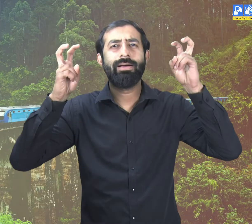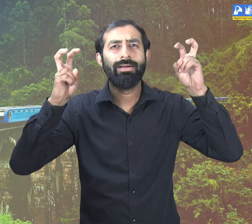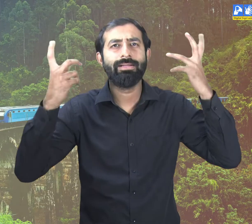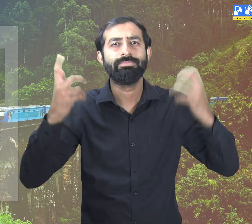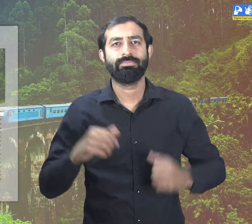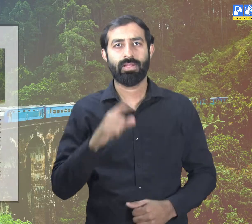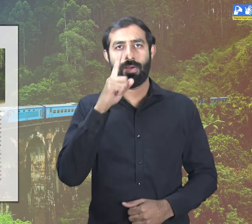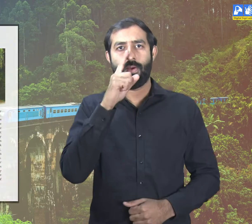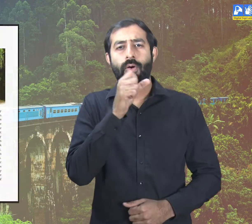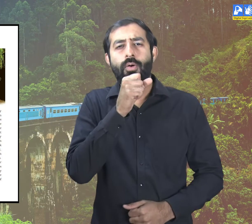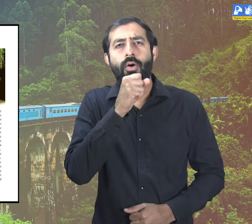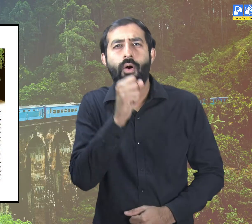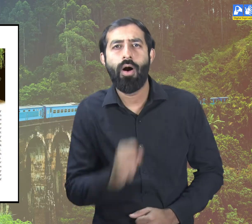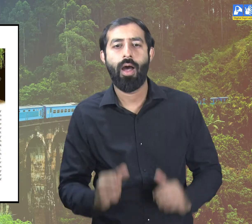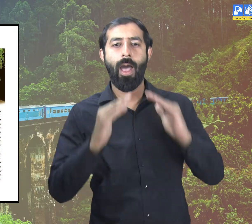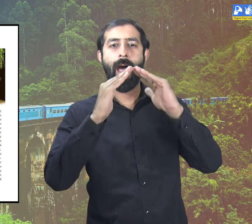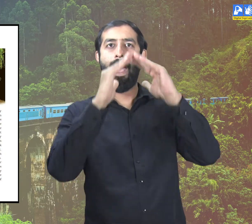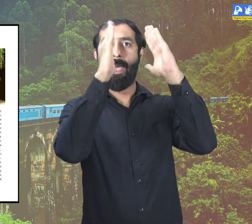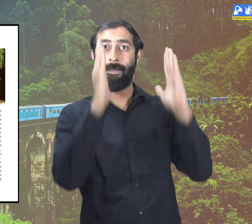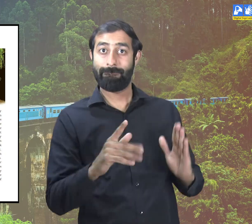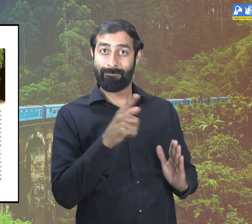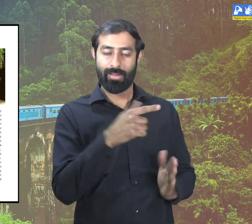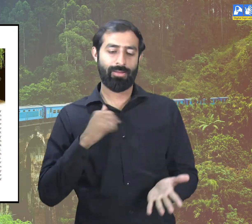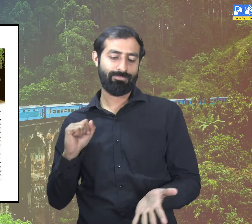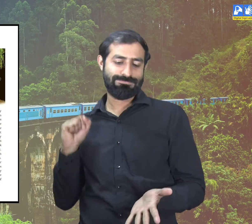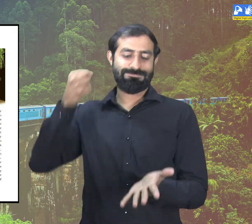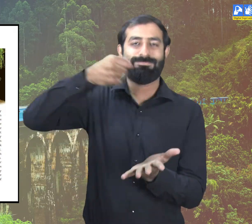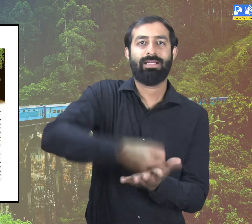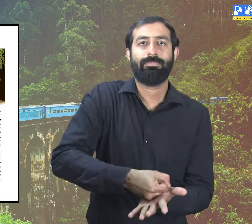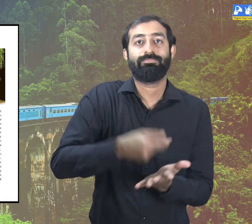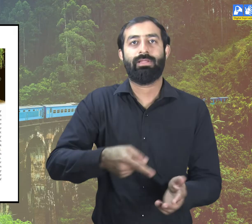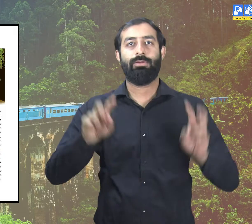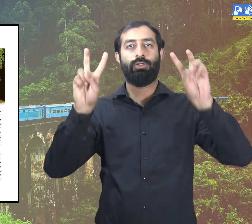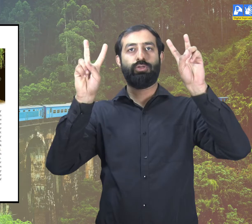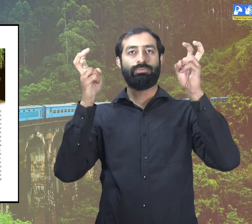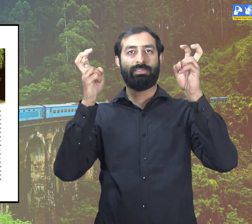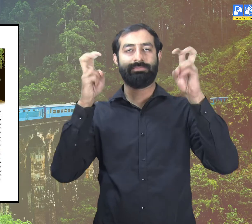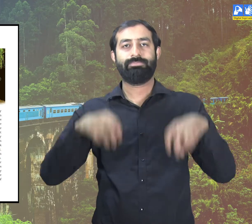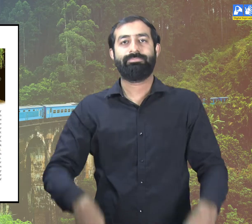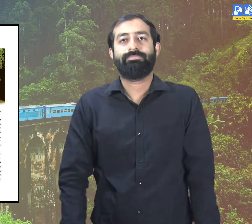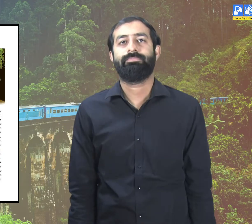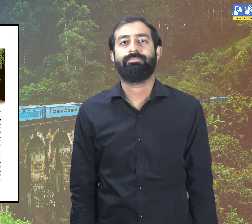Today we are going to do the chapter, ''Reaching grandmother's house''